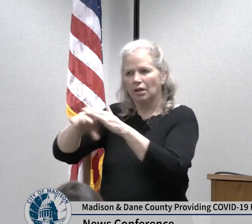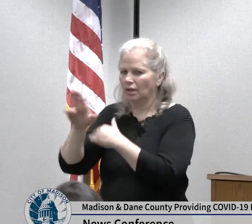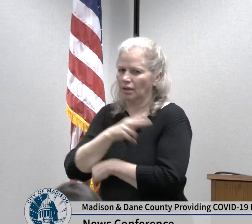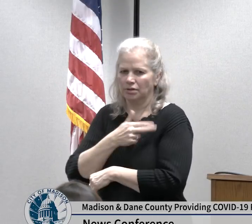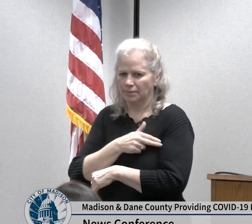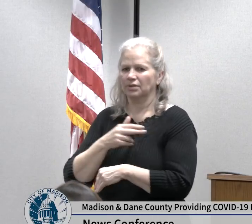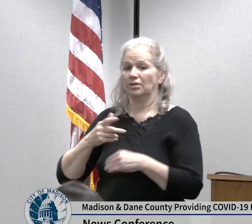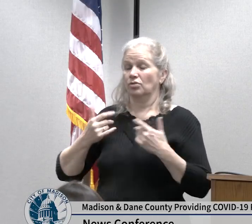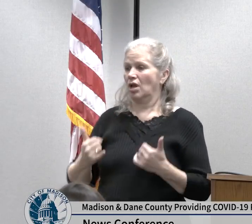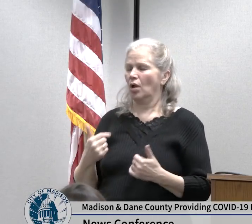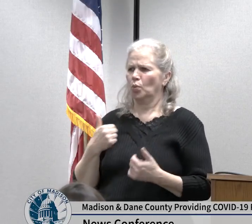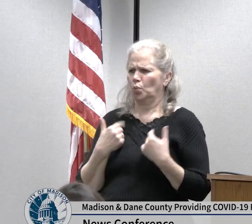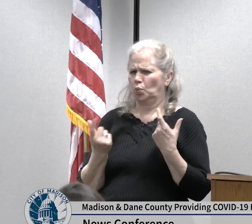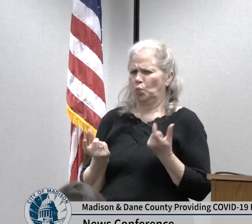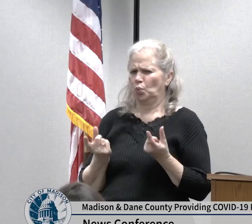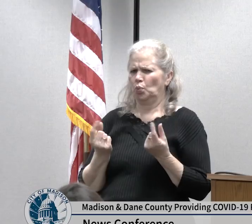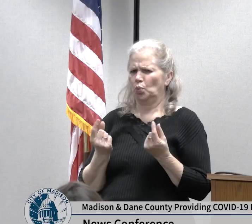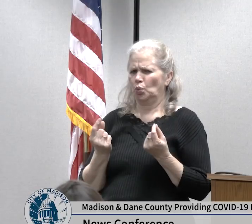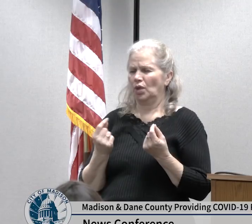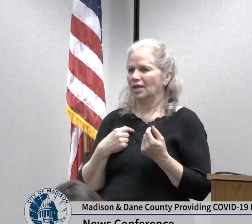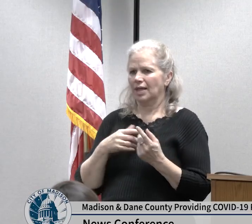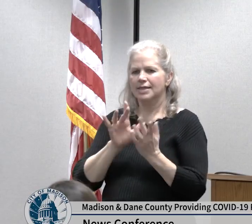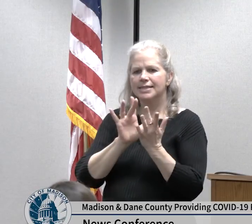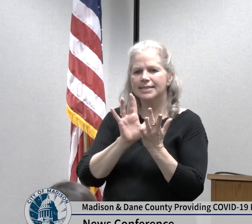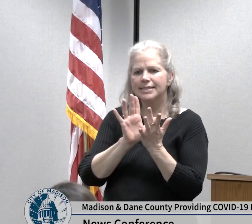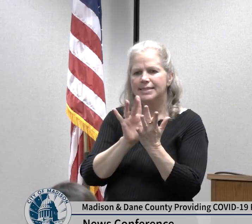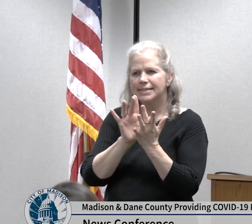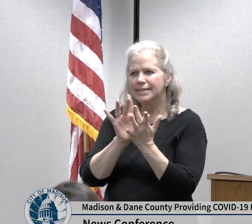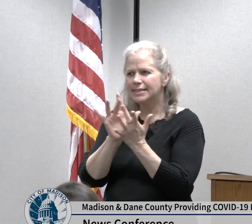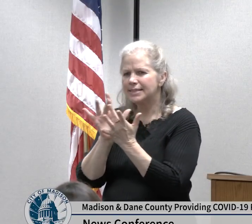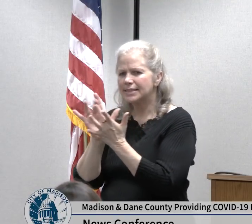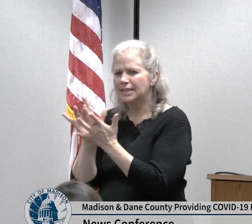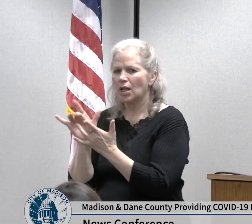contacting anyone who may have had contact with this person because of how